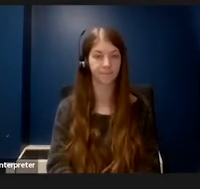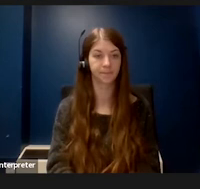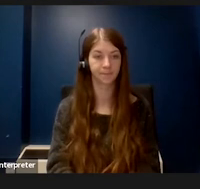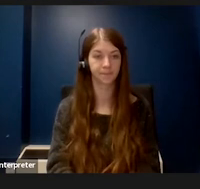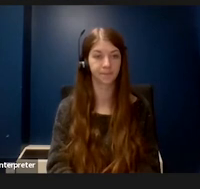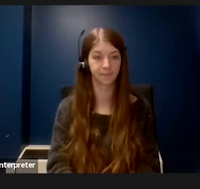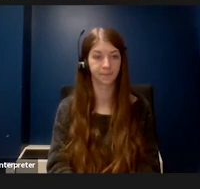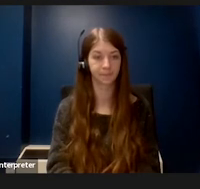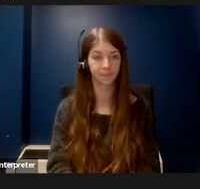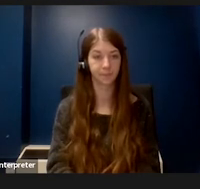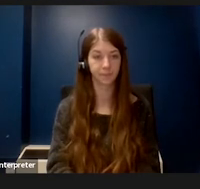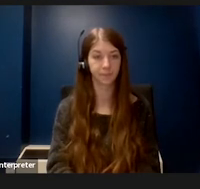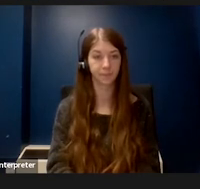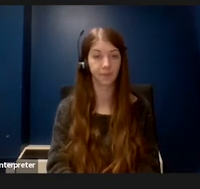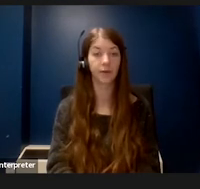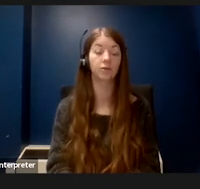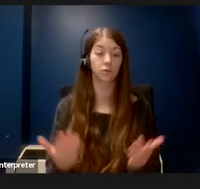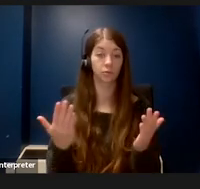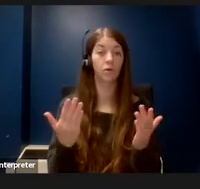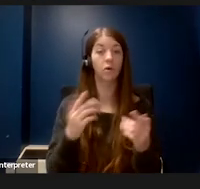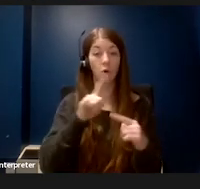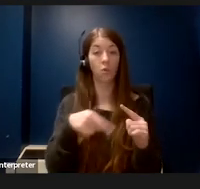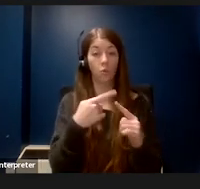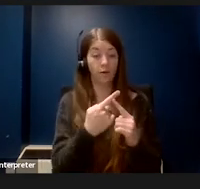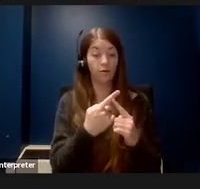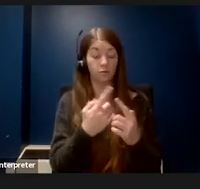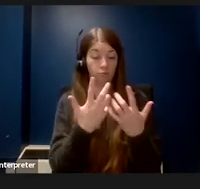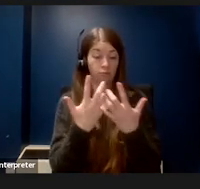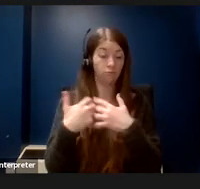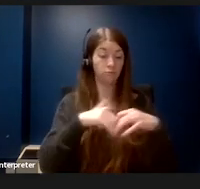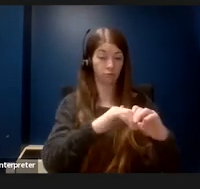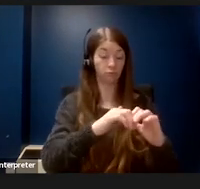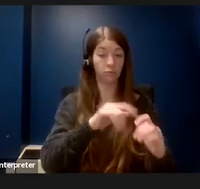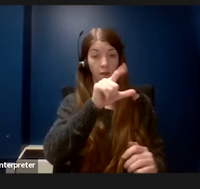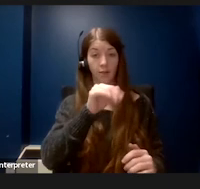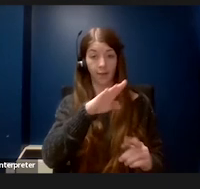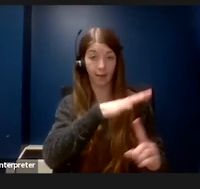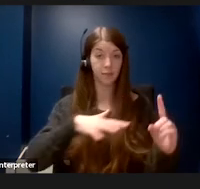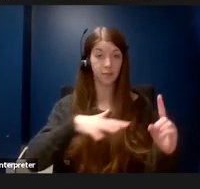So for me, once I had my lab space set up to a way that I could function in it, my lab bench was